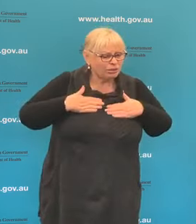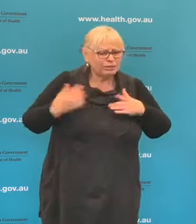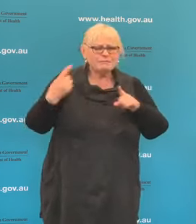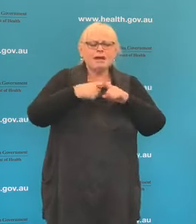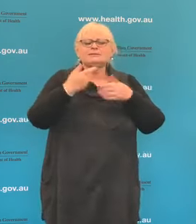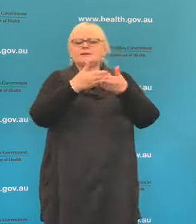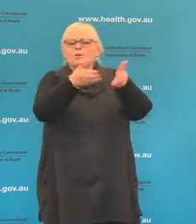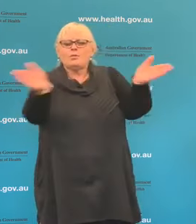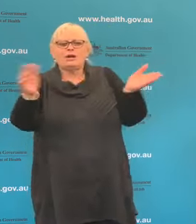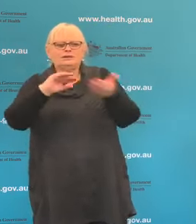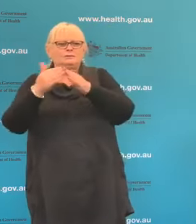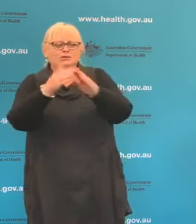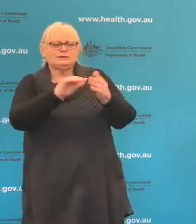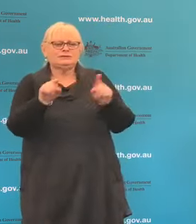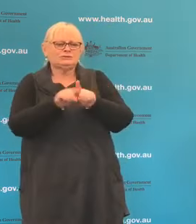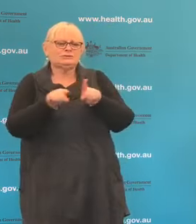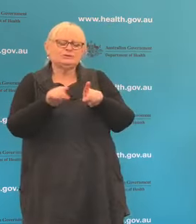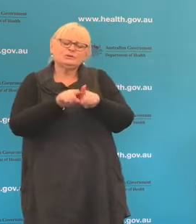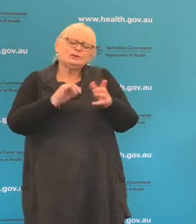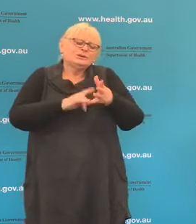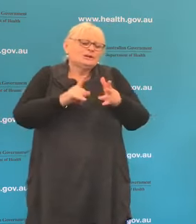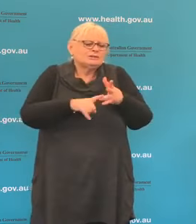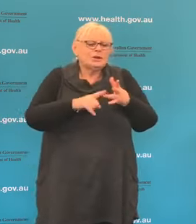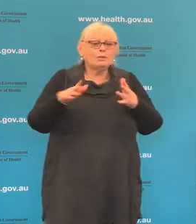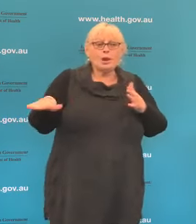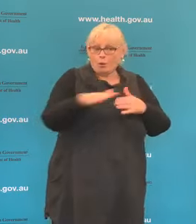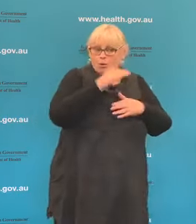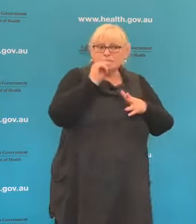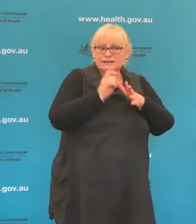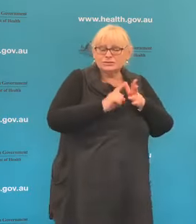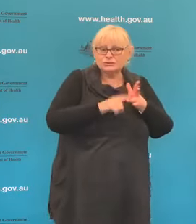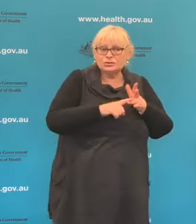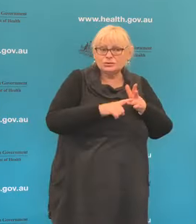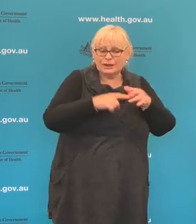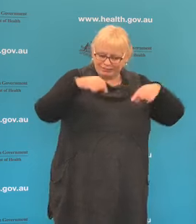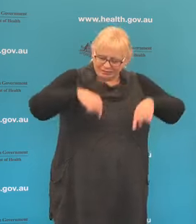community. So this is something that we can all do at a time when many of us